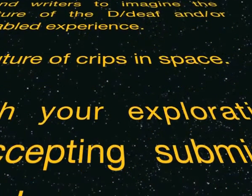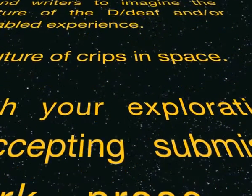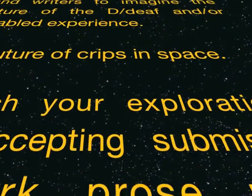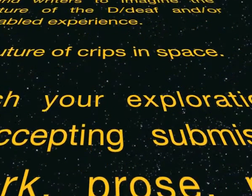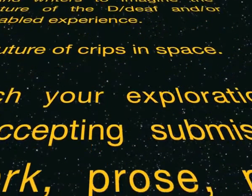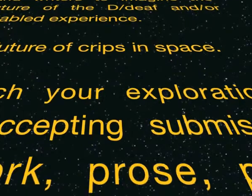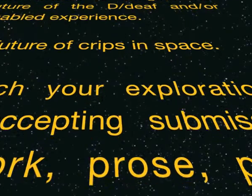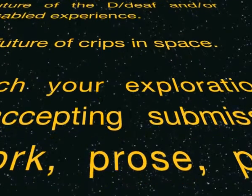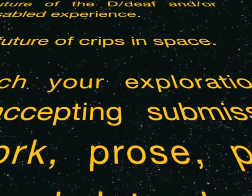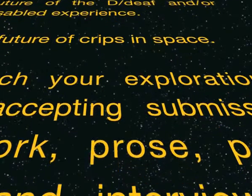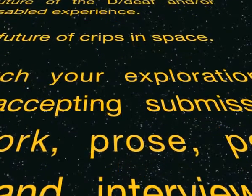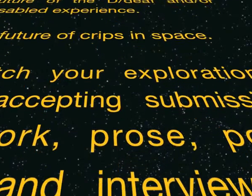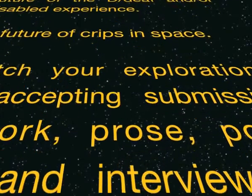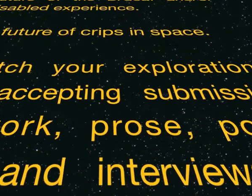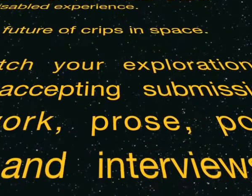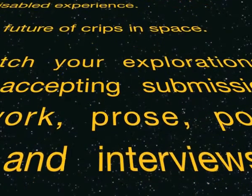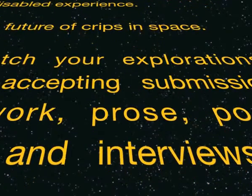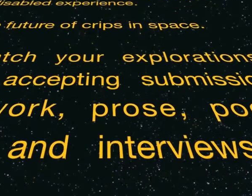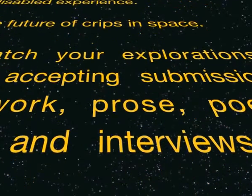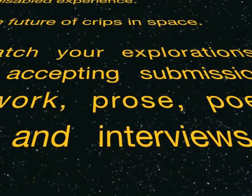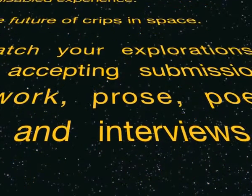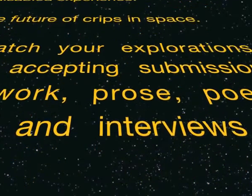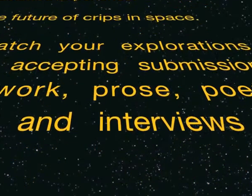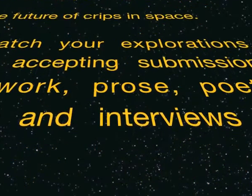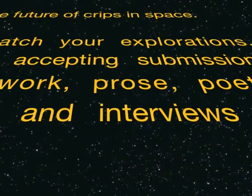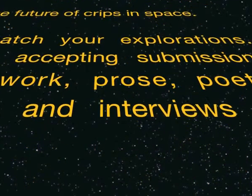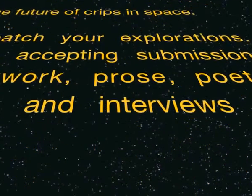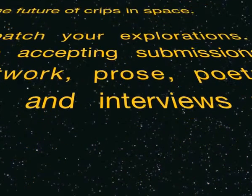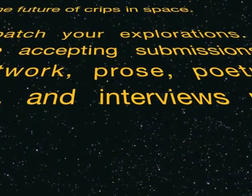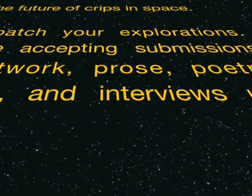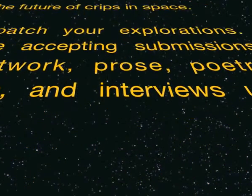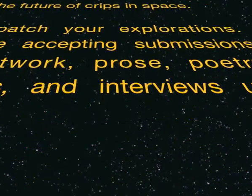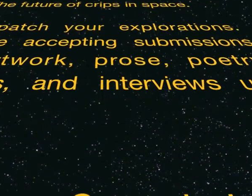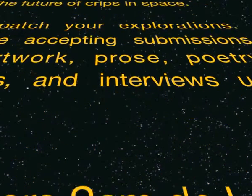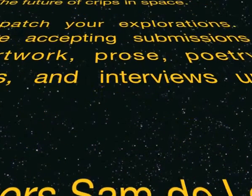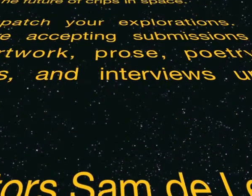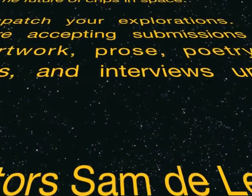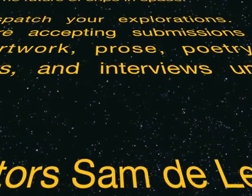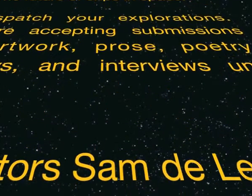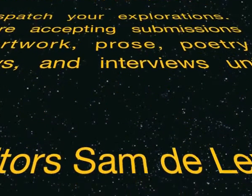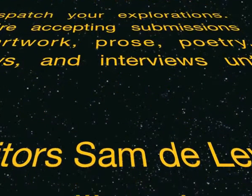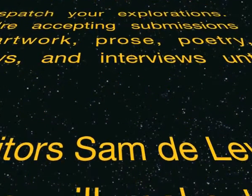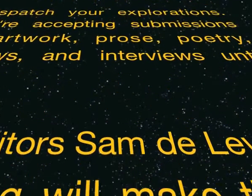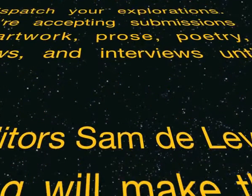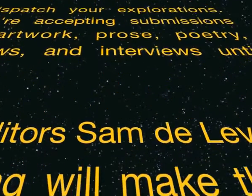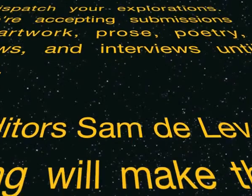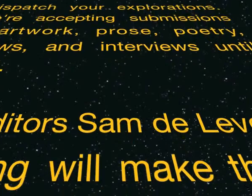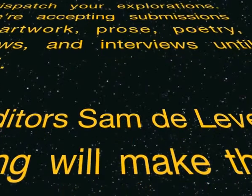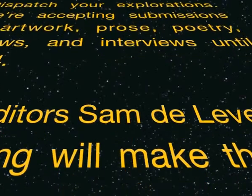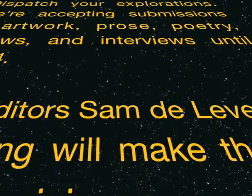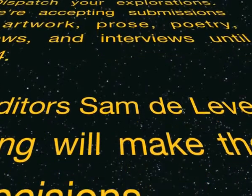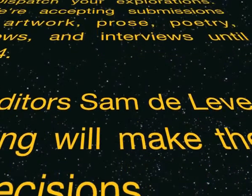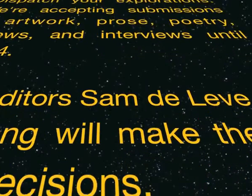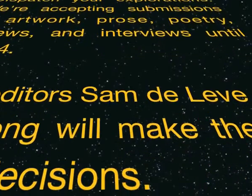We're accepting submissions of artwork, prose, poetry reviews, and interviews until April 4. Guest editors Sam de Leve and Alice Wong